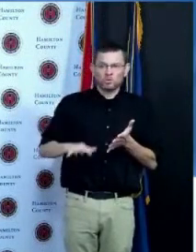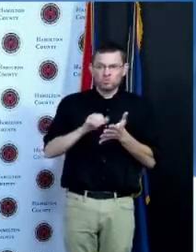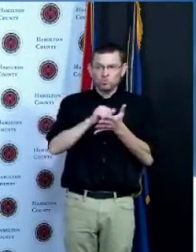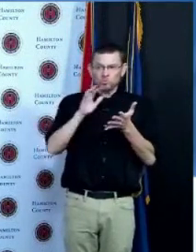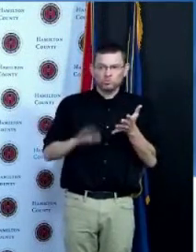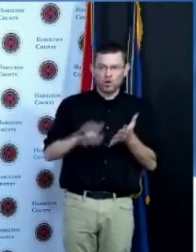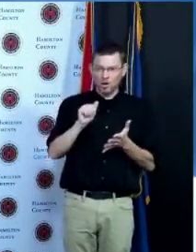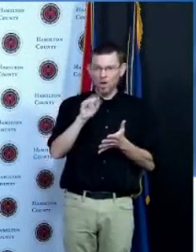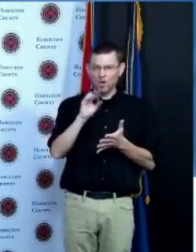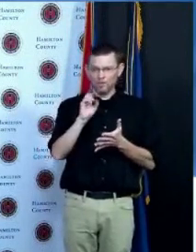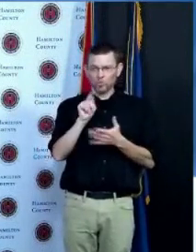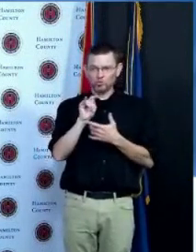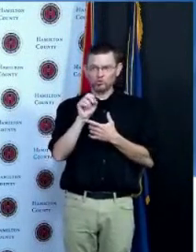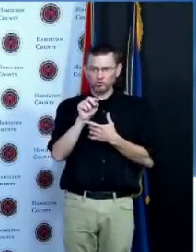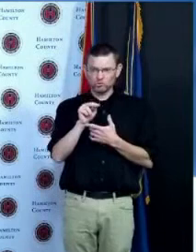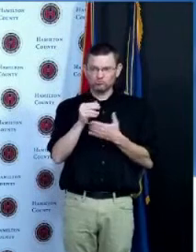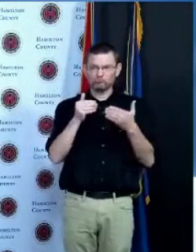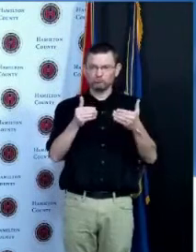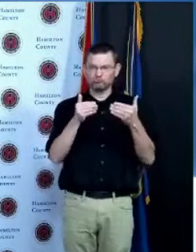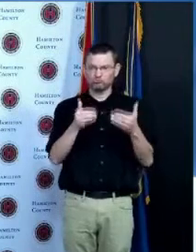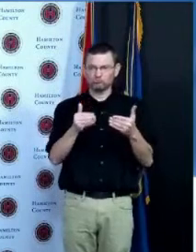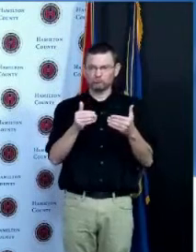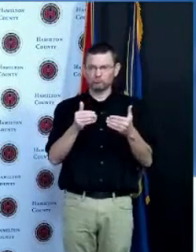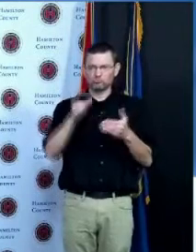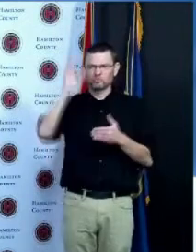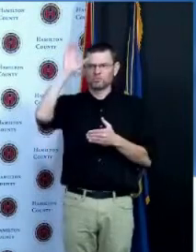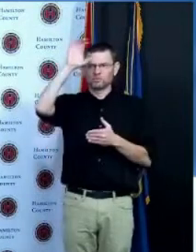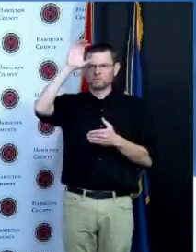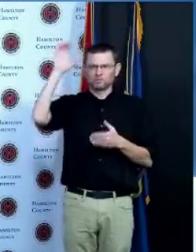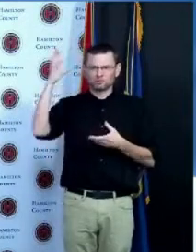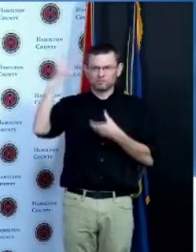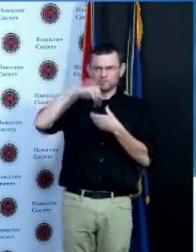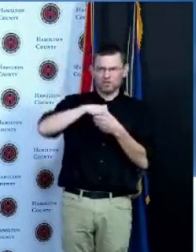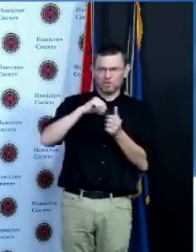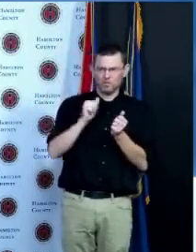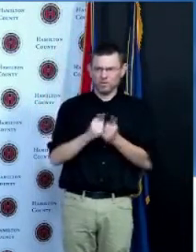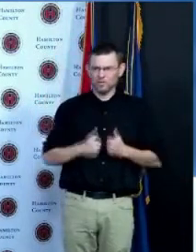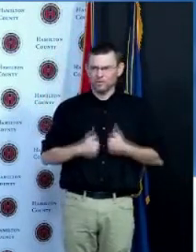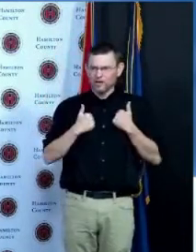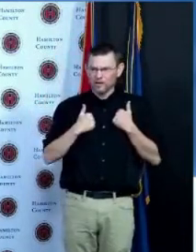not be involved in decisions about liking or not liking okay I was simply saying that you